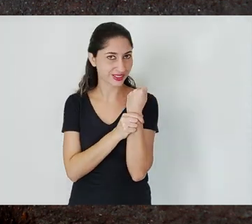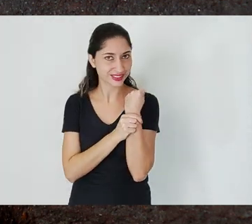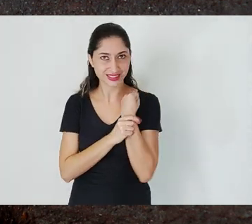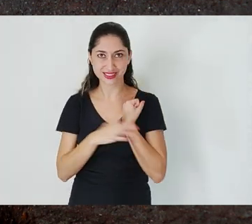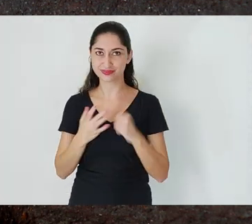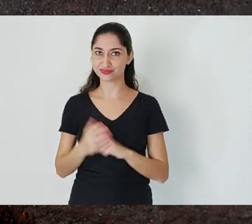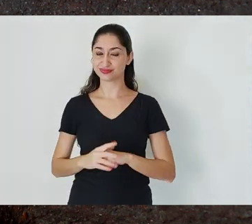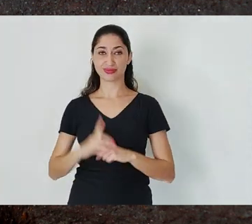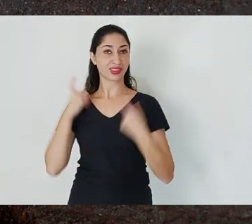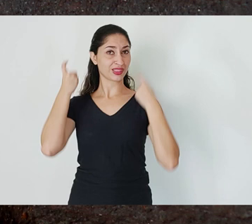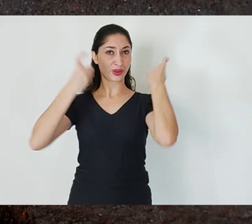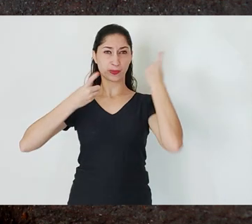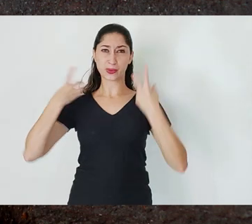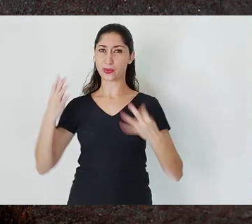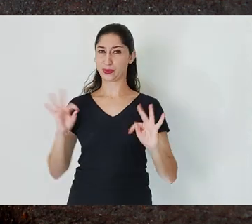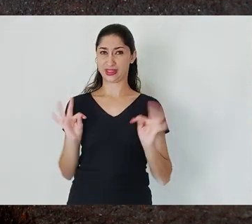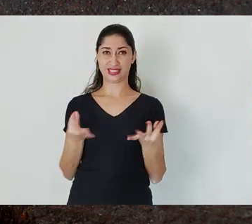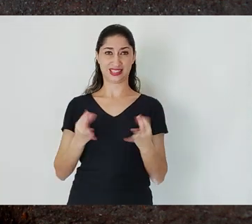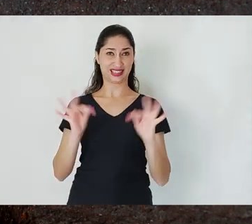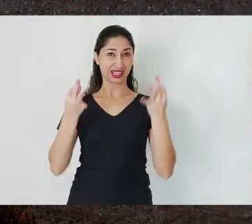like investing in more adequate and advanced technologies